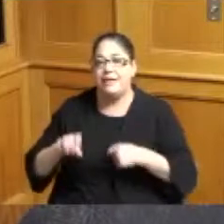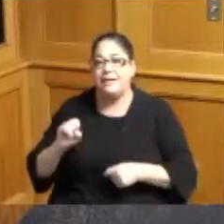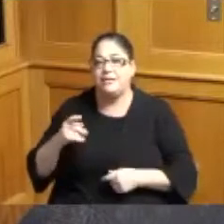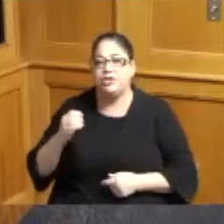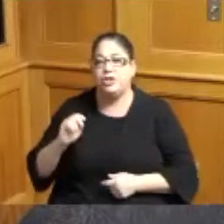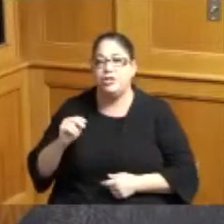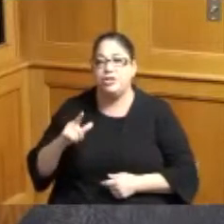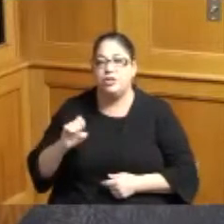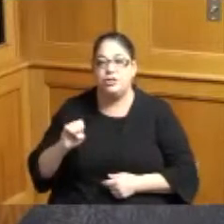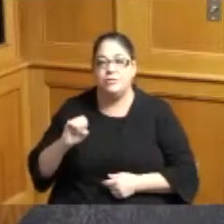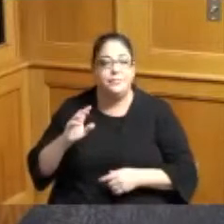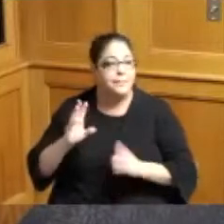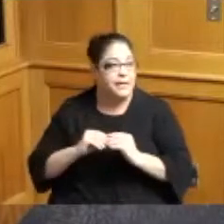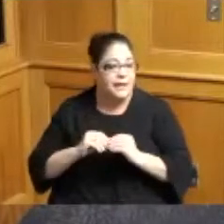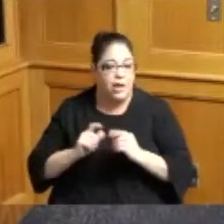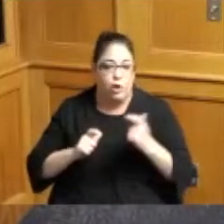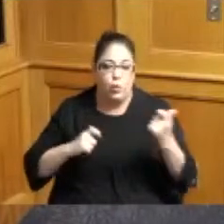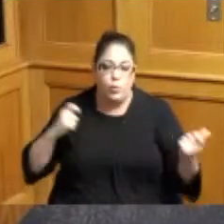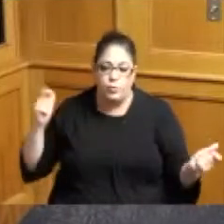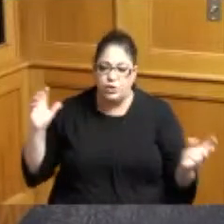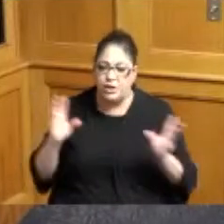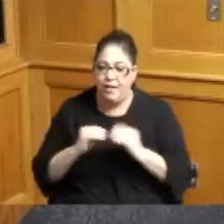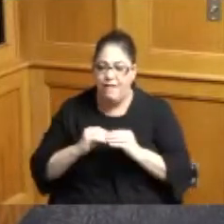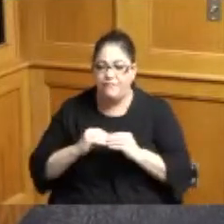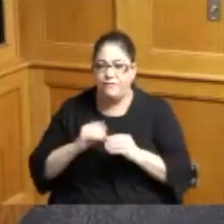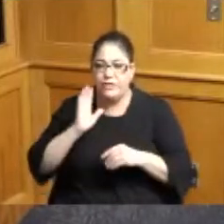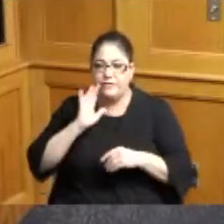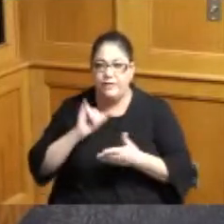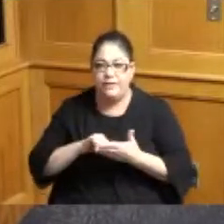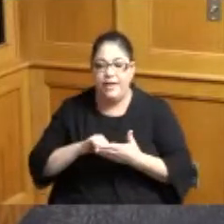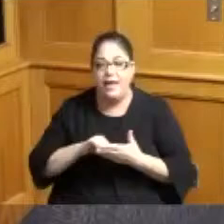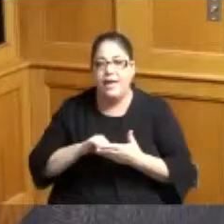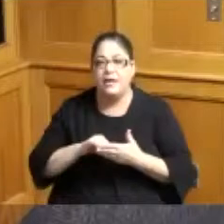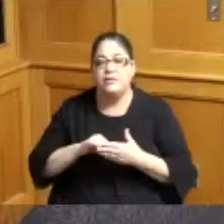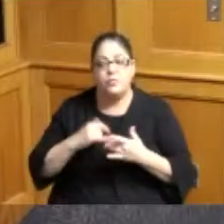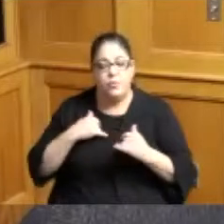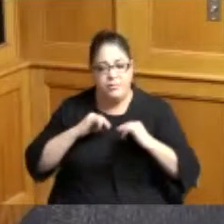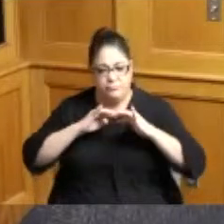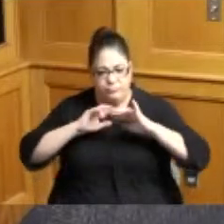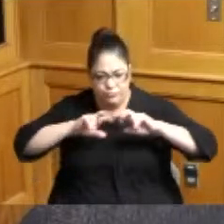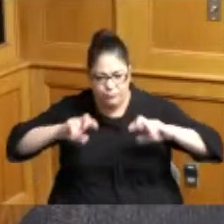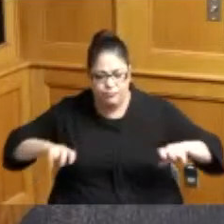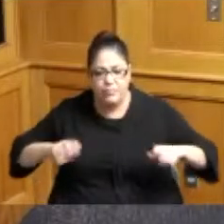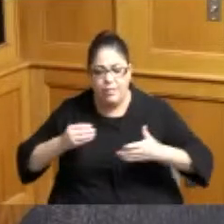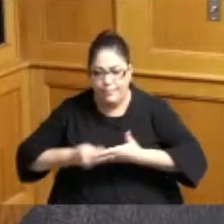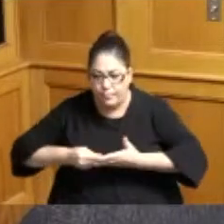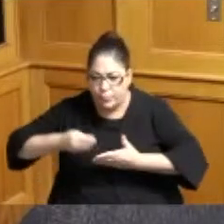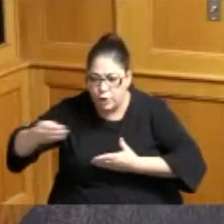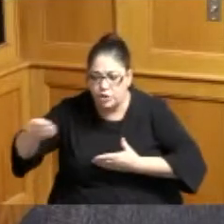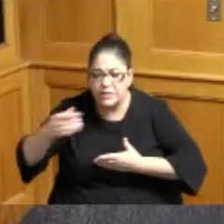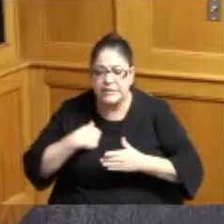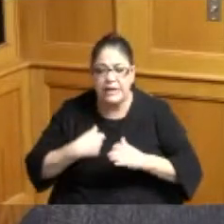hotels it was a huge conference and as we look at diversity in procurement and purchasing and I was